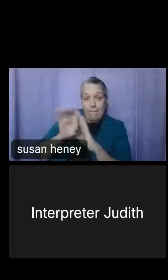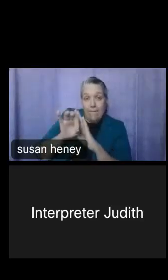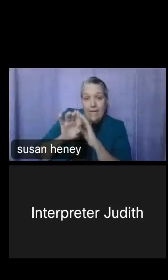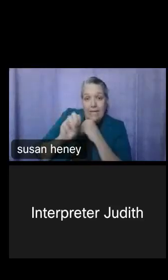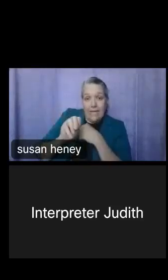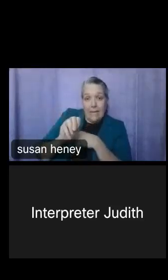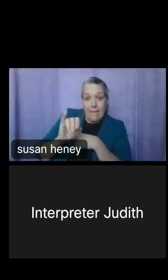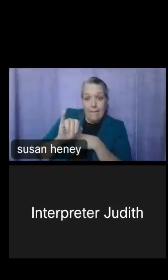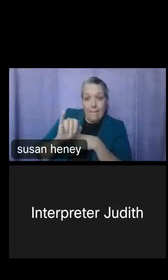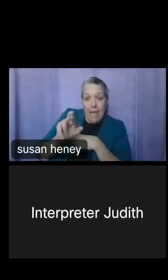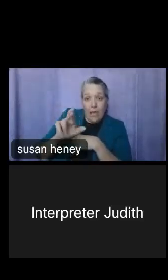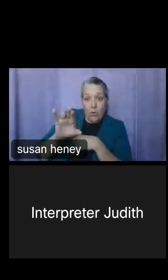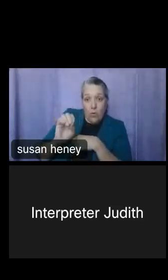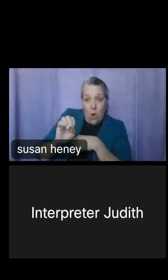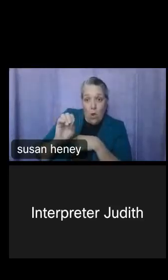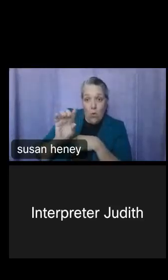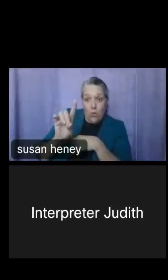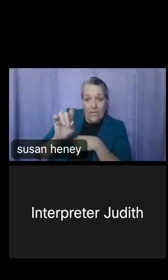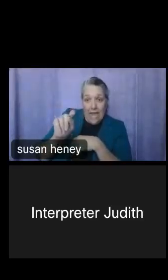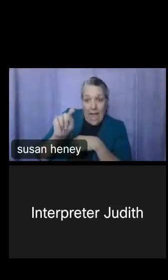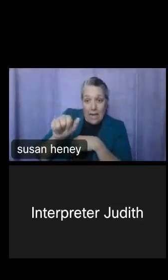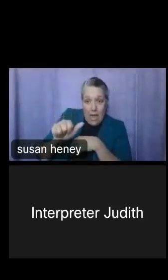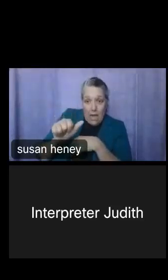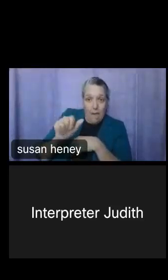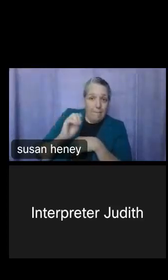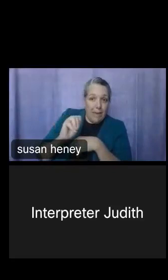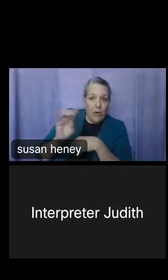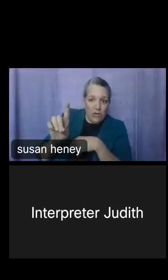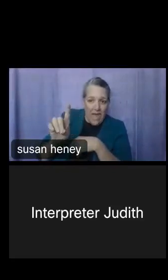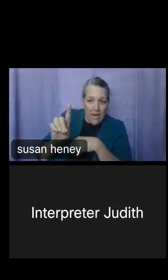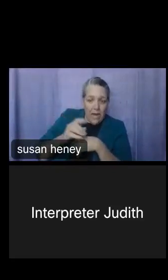unfortunately our accessibility tools that are here for DCG are not available on microdata,